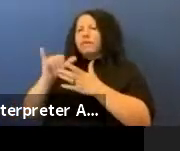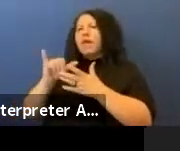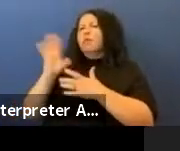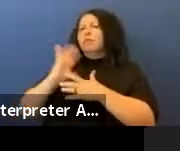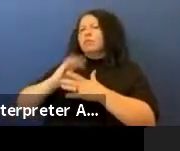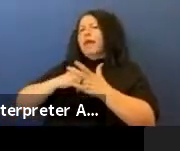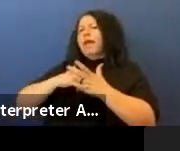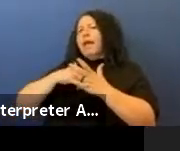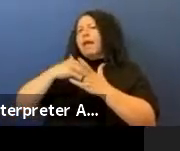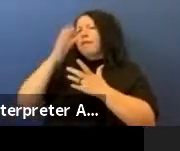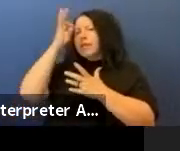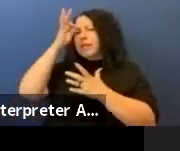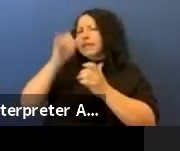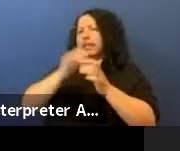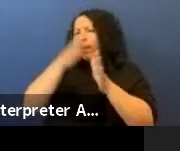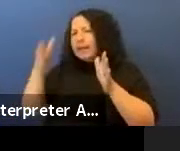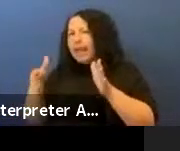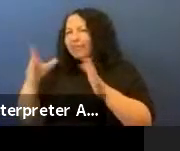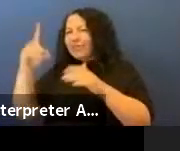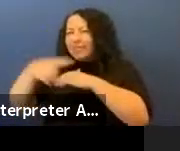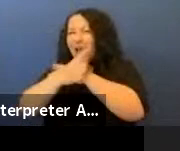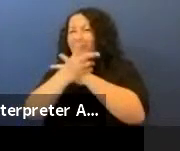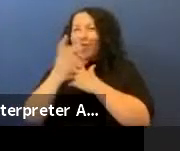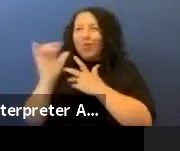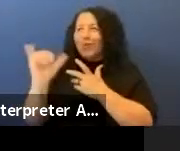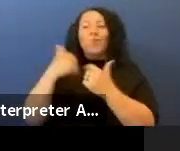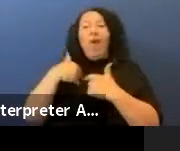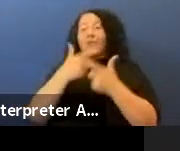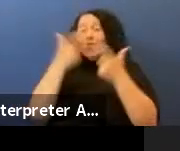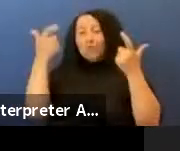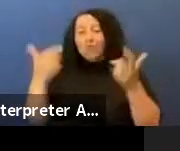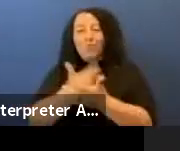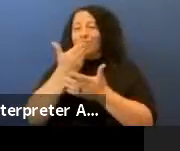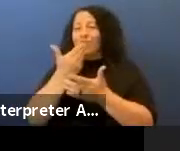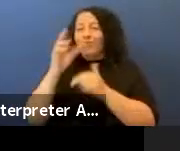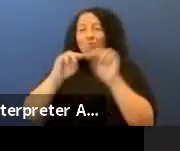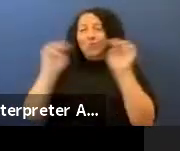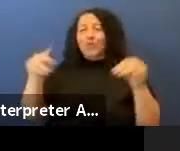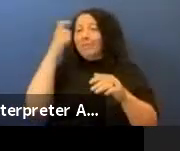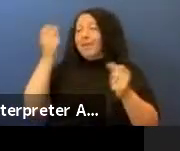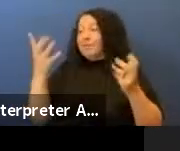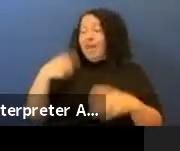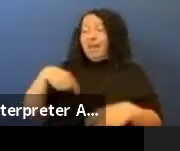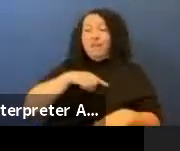we have a whole new museum because a lot of us didn't like that kind of